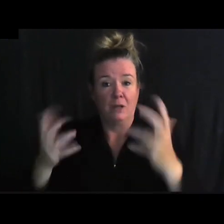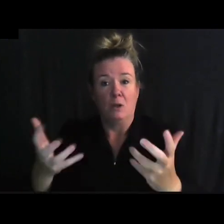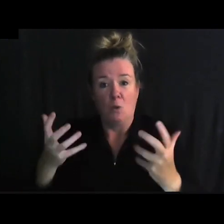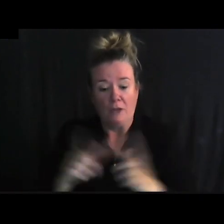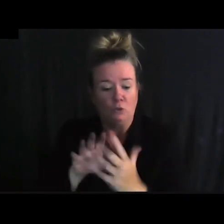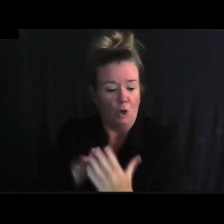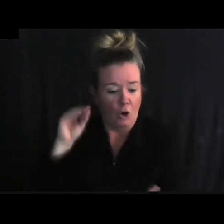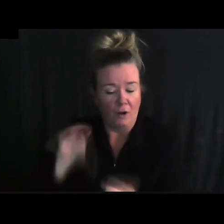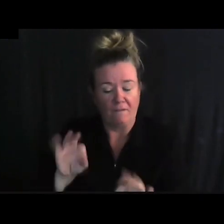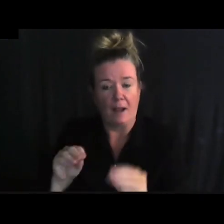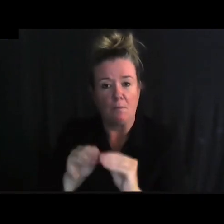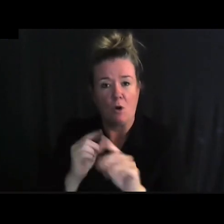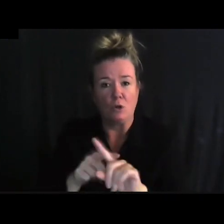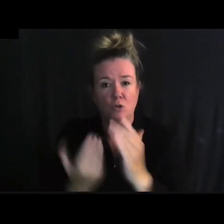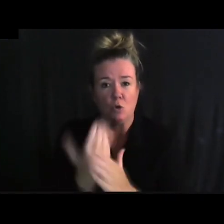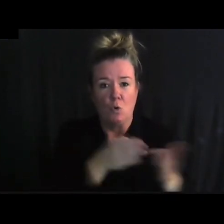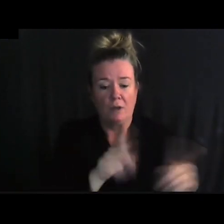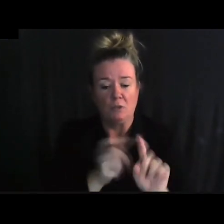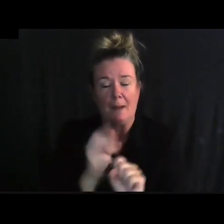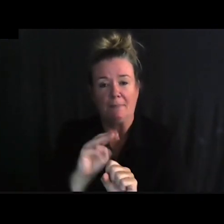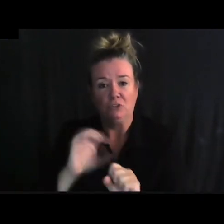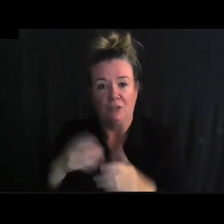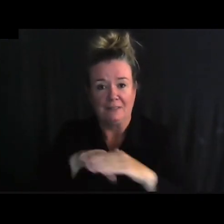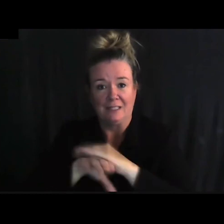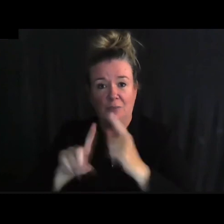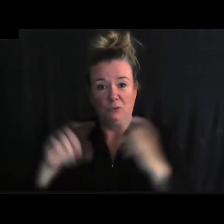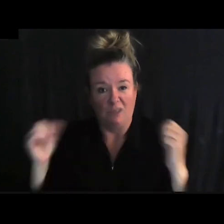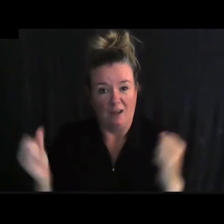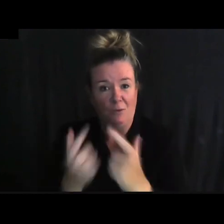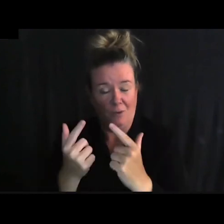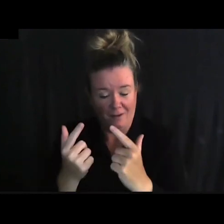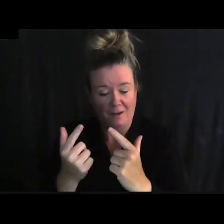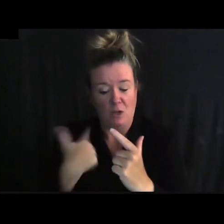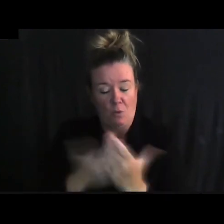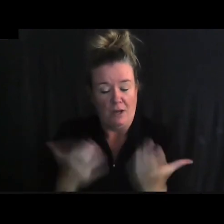We want to learn and discover more ways that we can make Michigan accessible to everyone.